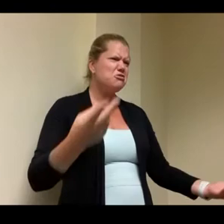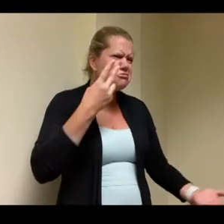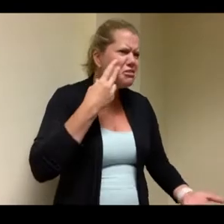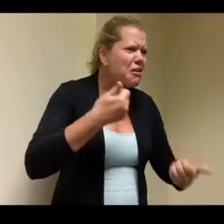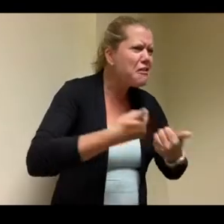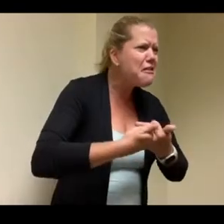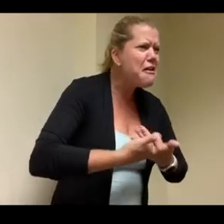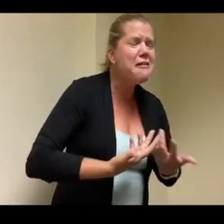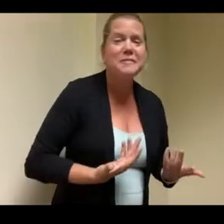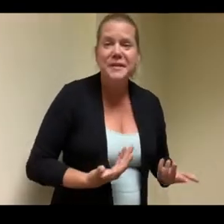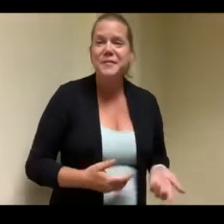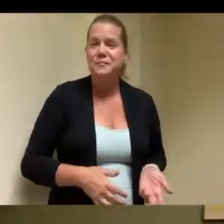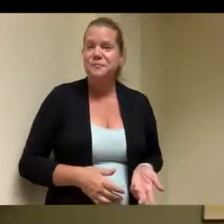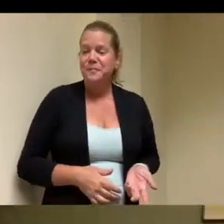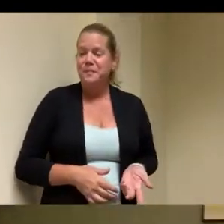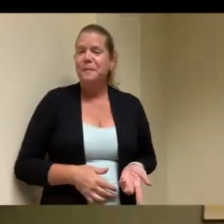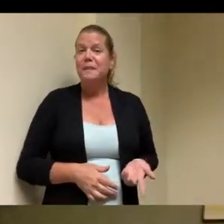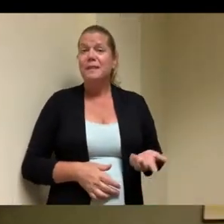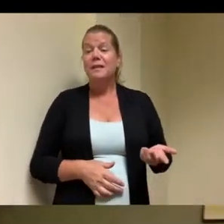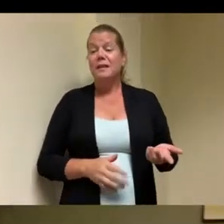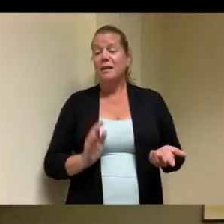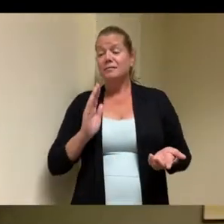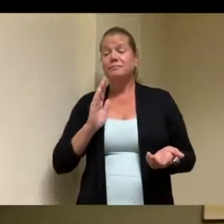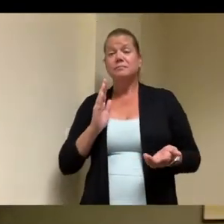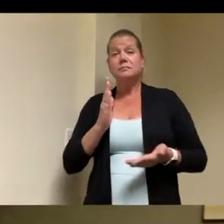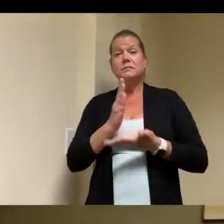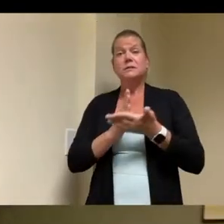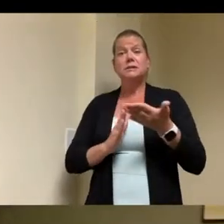years old now they started their lives unfortunately